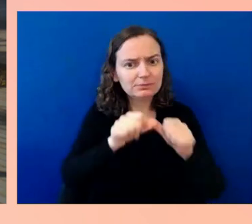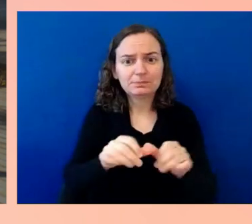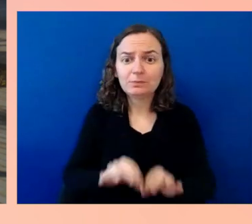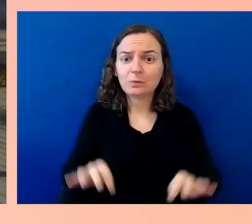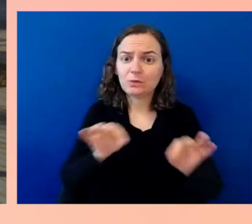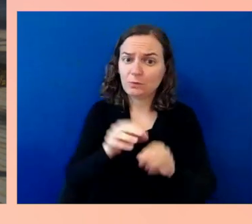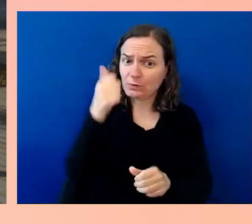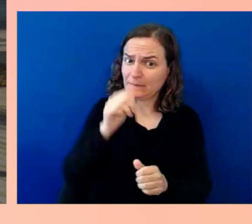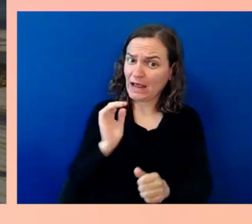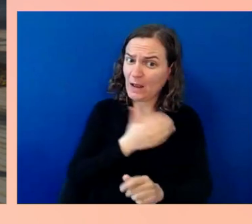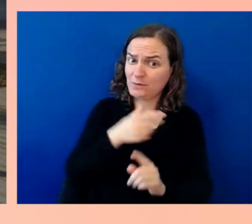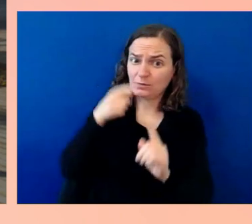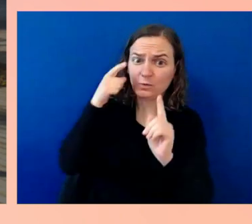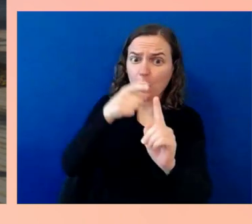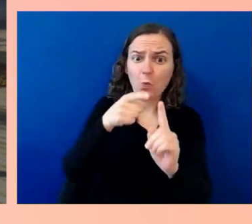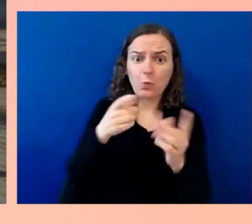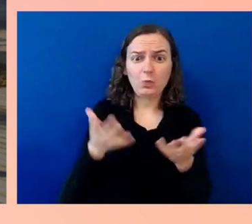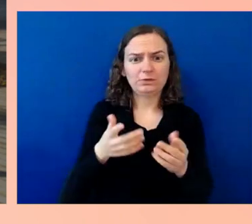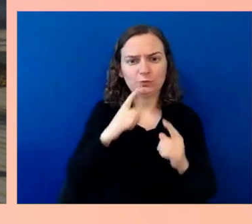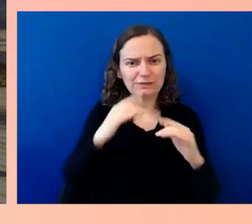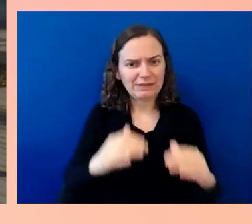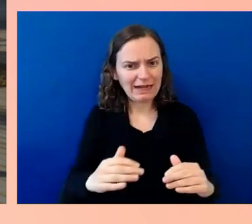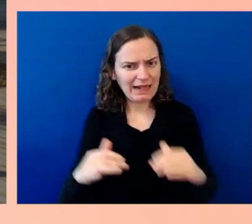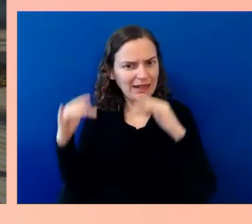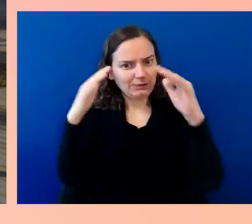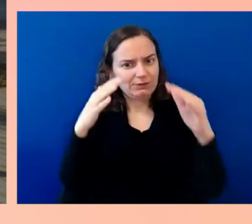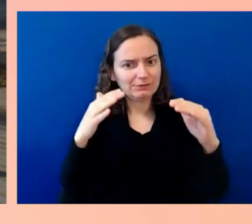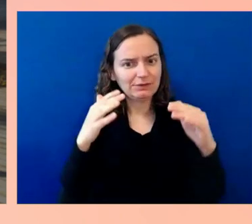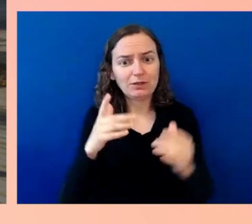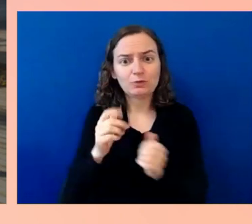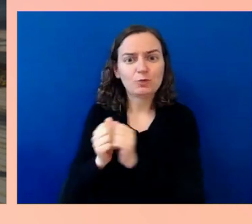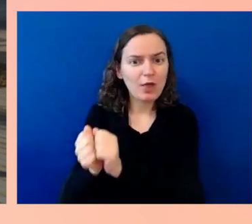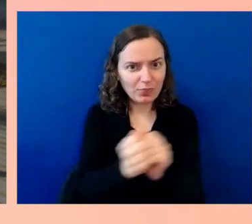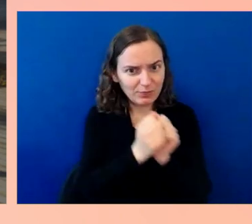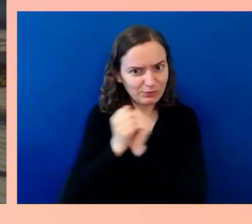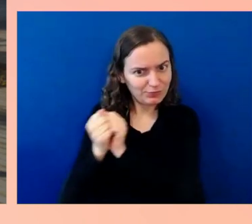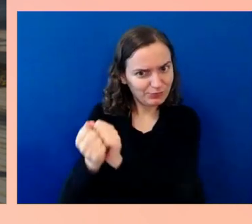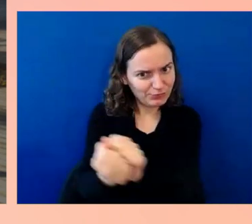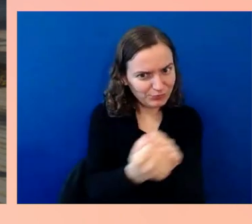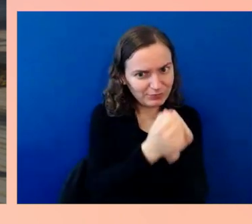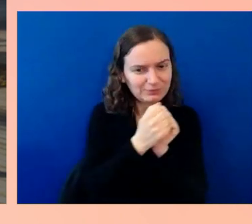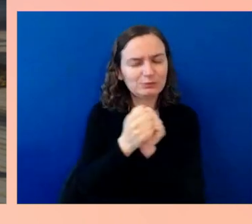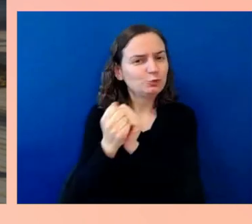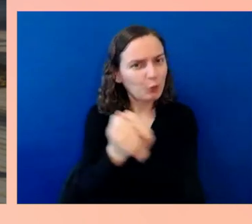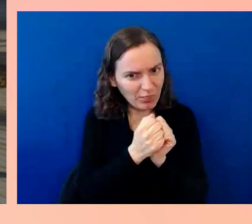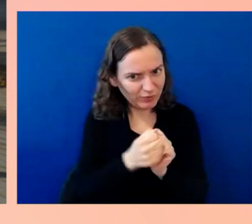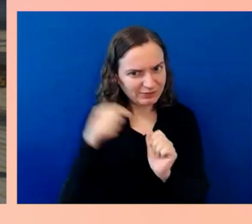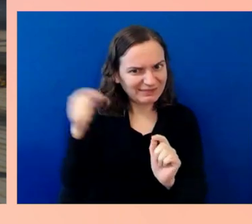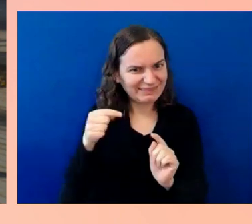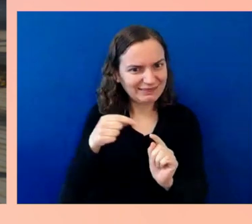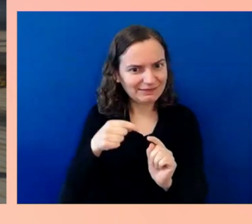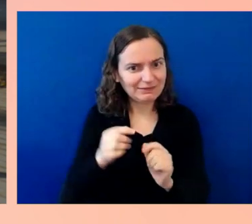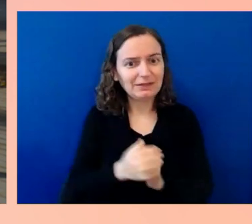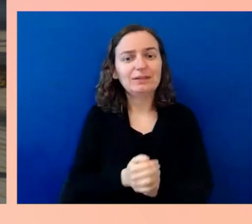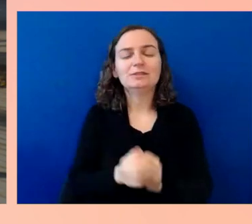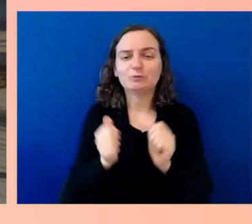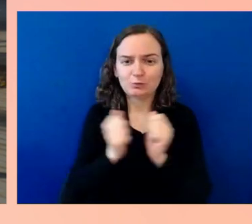advance together, in partnership. As we come to a close,